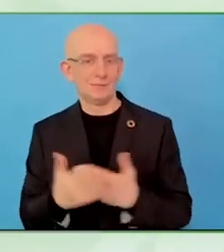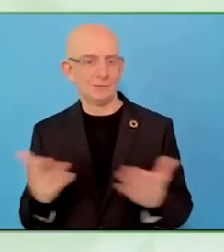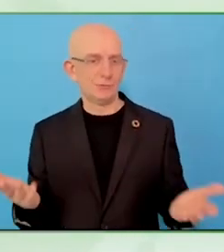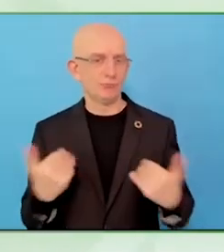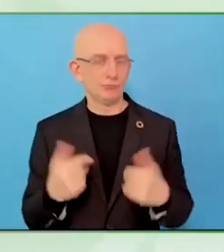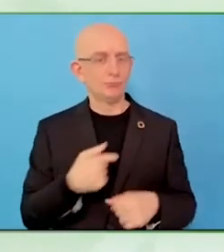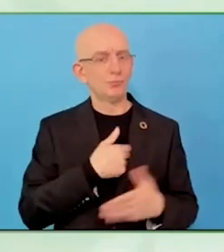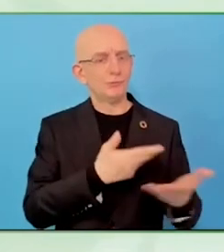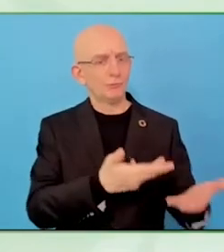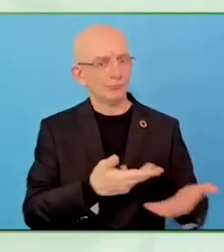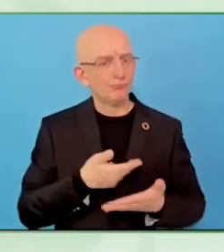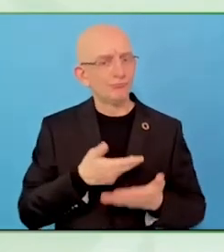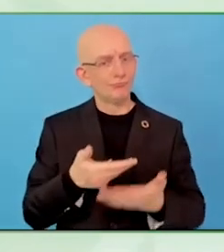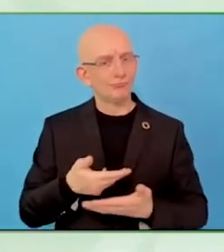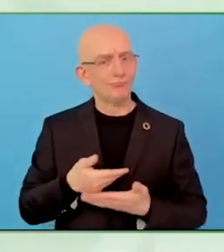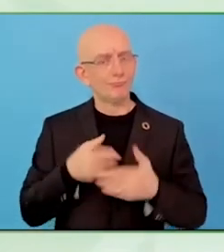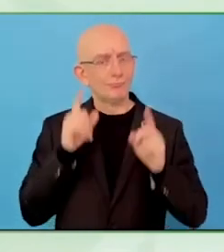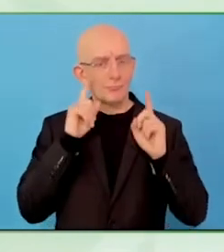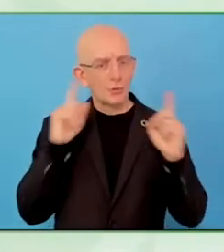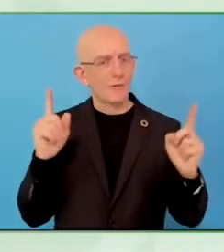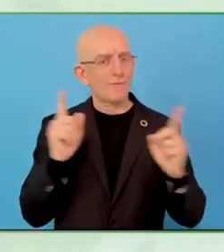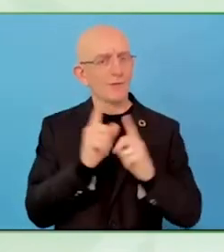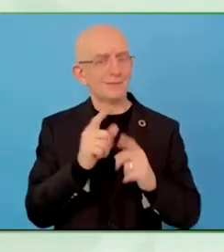speaking about their artworks through the exhibitions.